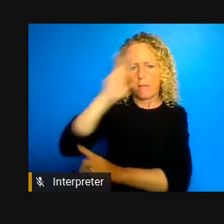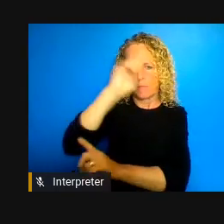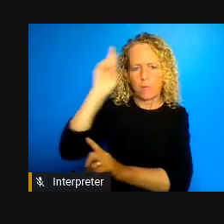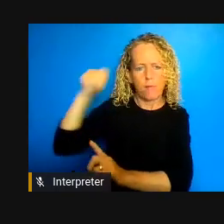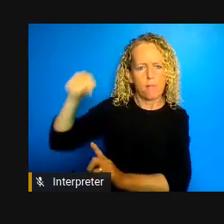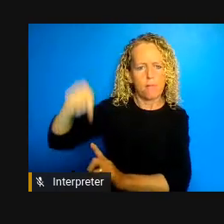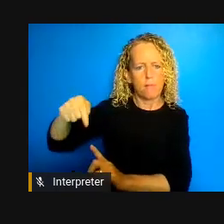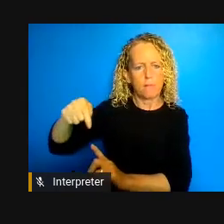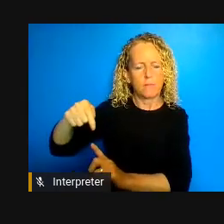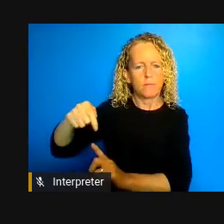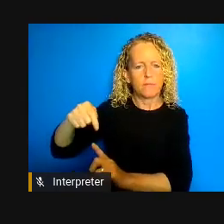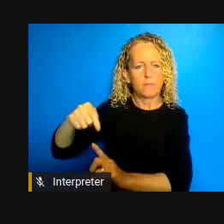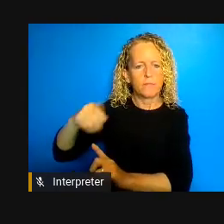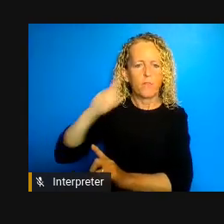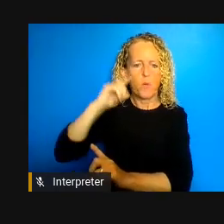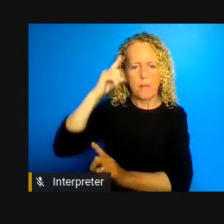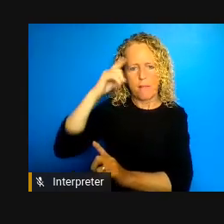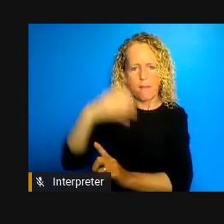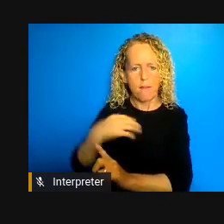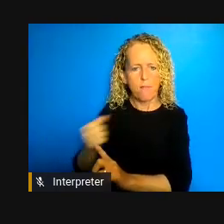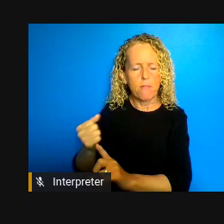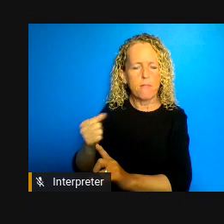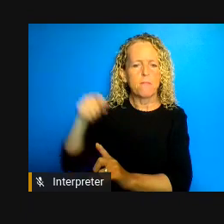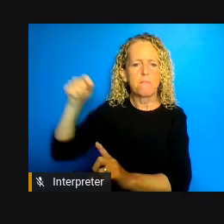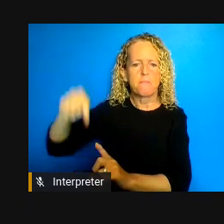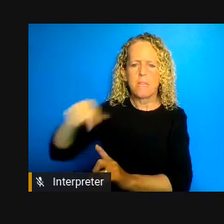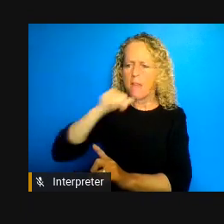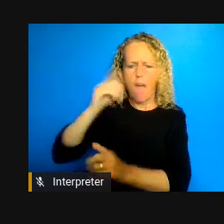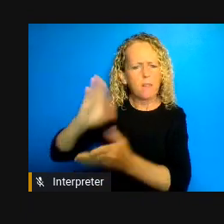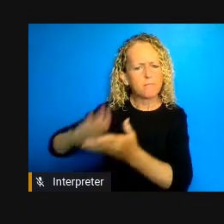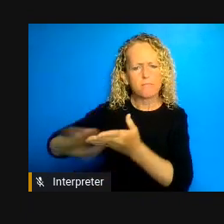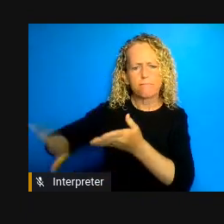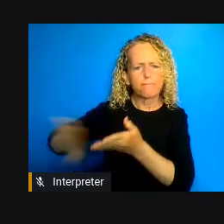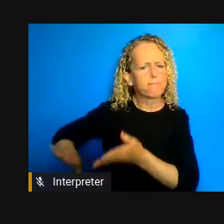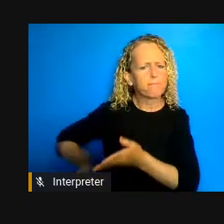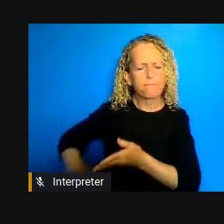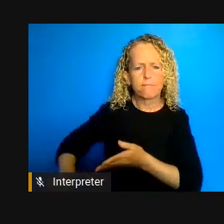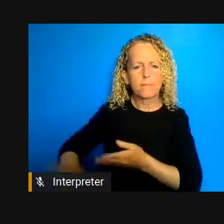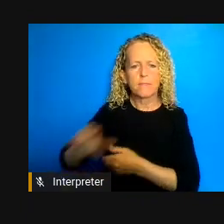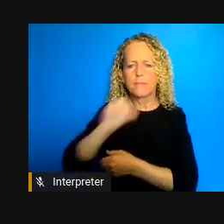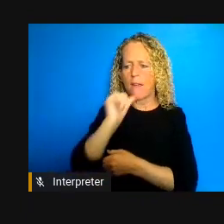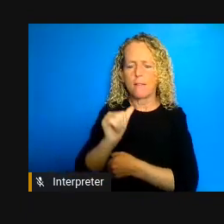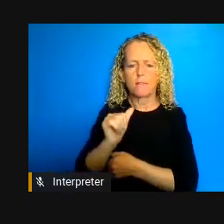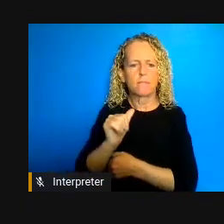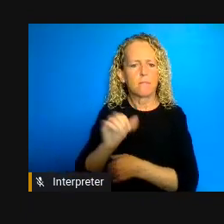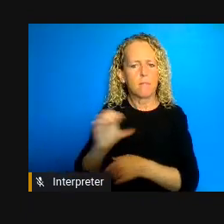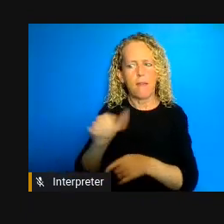happened but since there or in parallel types of sites that were our concern in